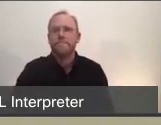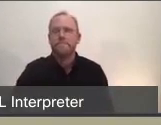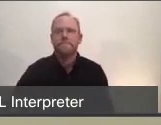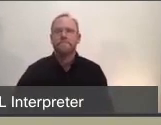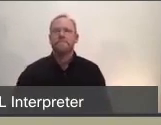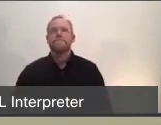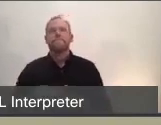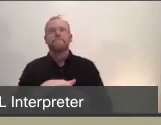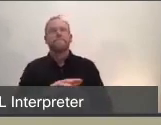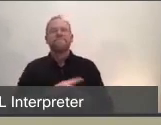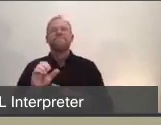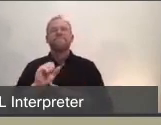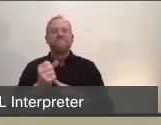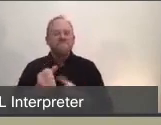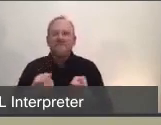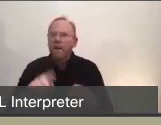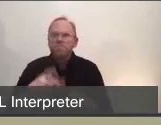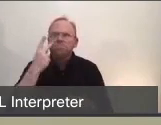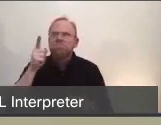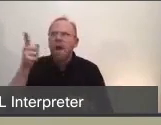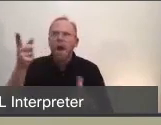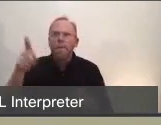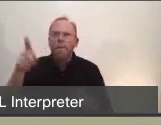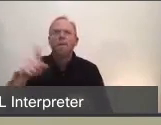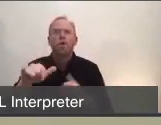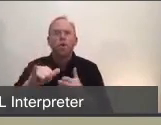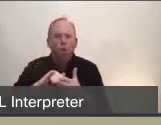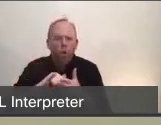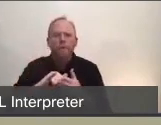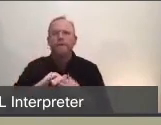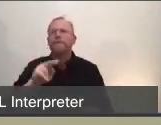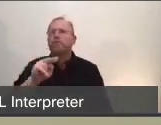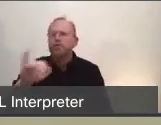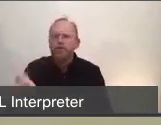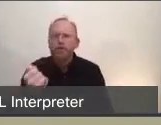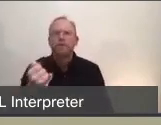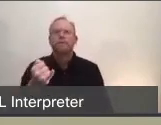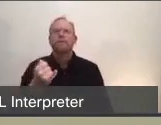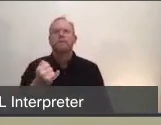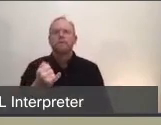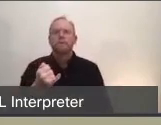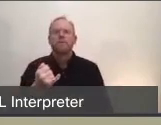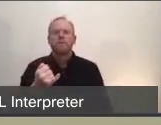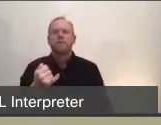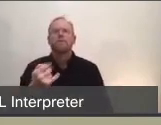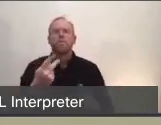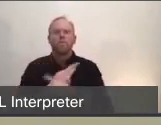Seeing what's happened in New York and New Jersey, there was a much more rapid increase in cases after returned travel from Europe